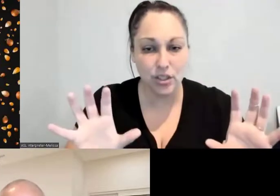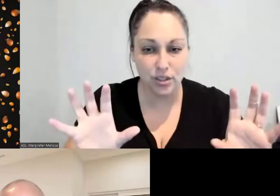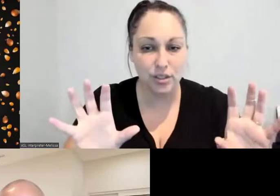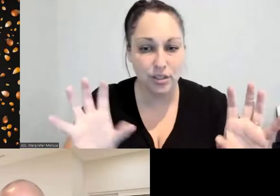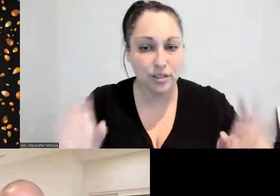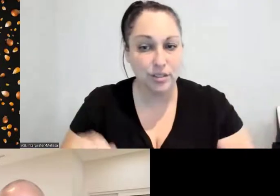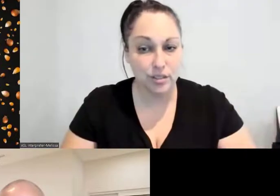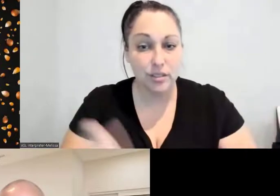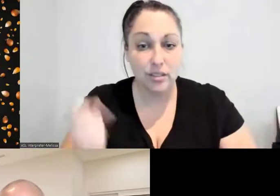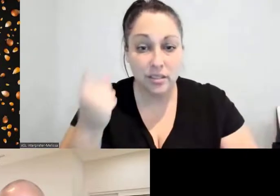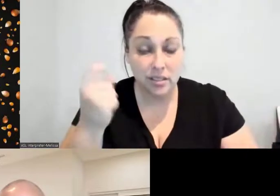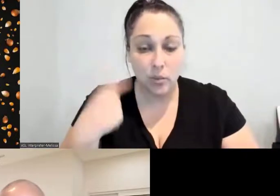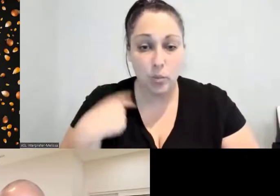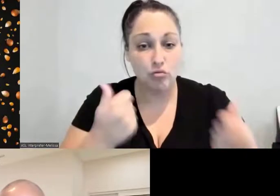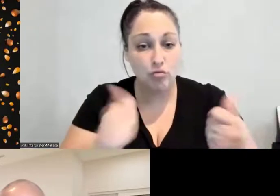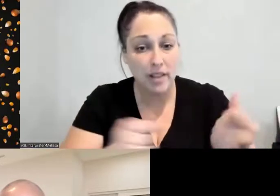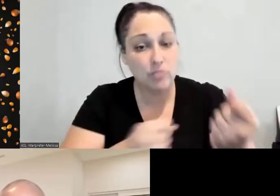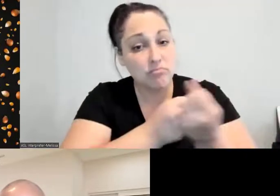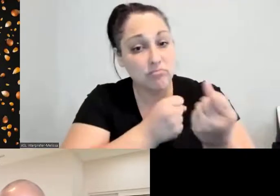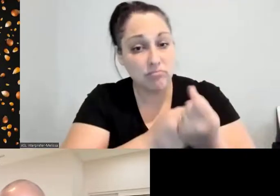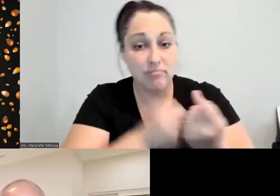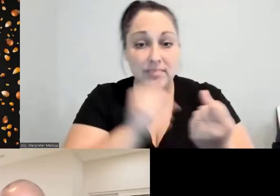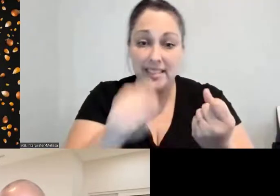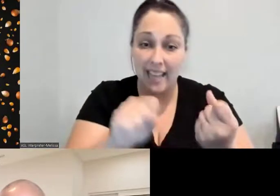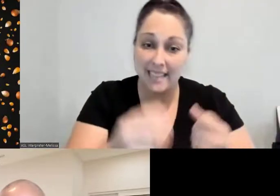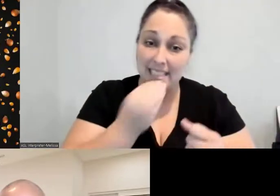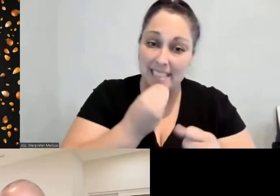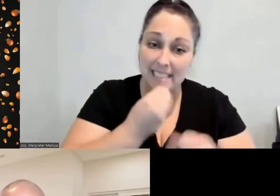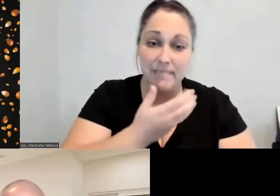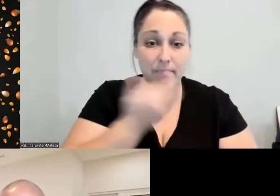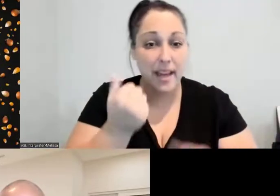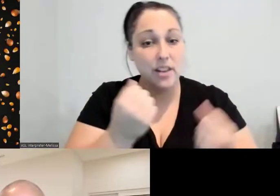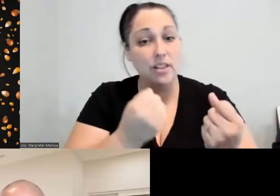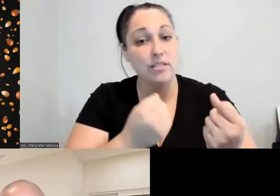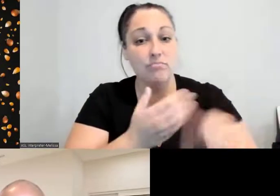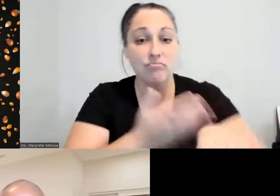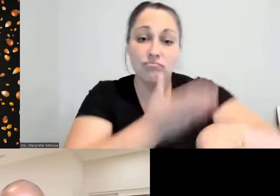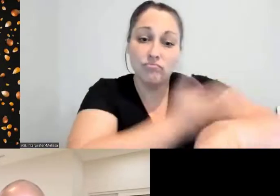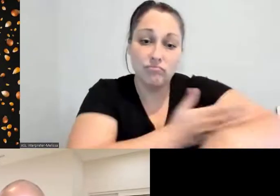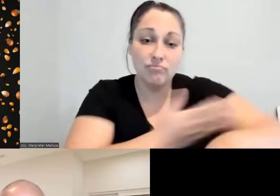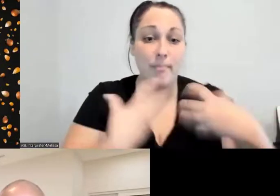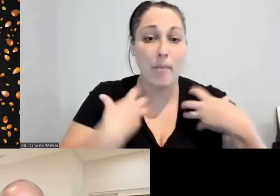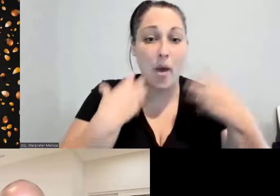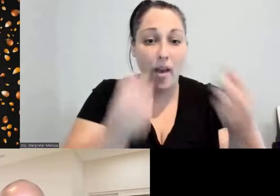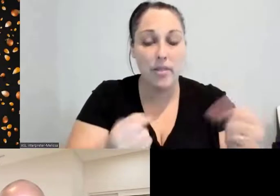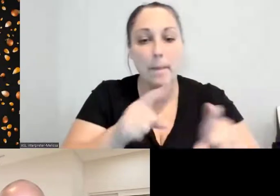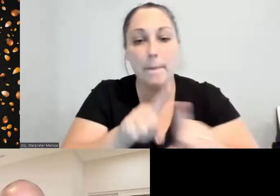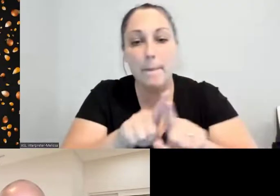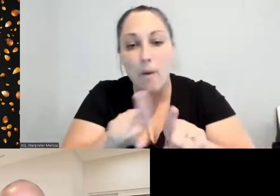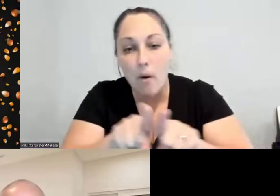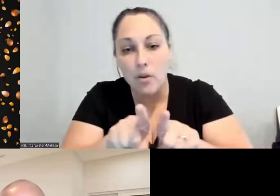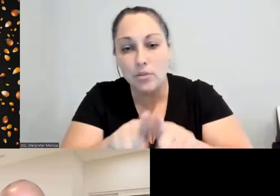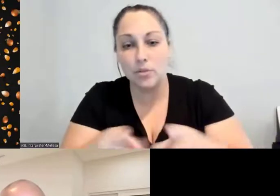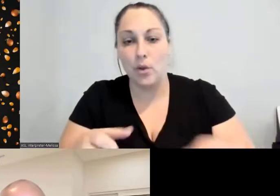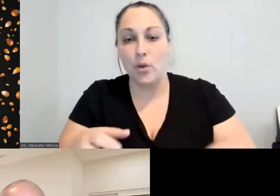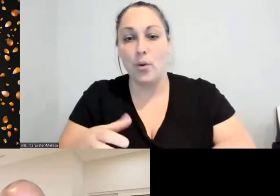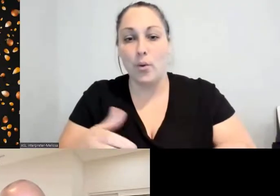are advocating for people to eat healthy, we need to also be living healthy for our mental health, our physical health, our cultural and social health.